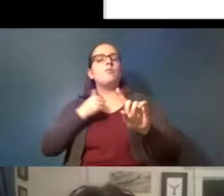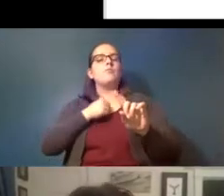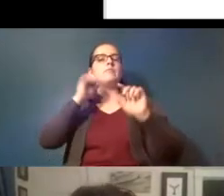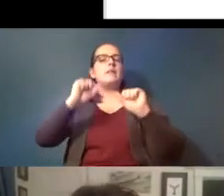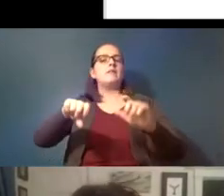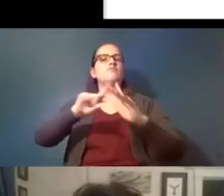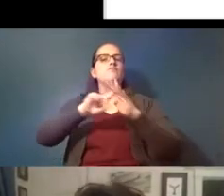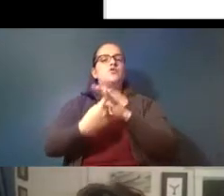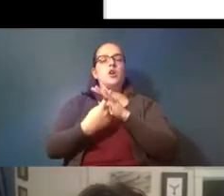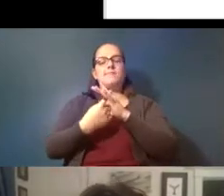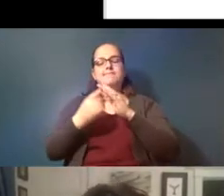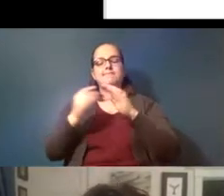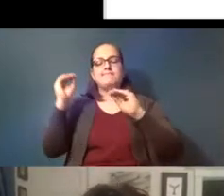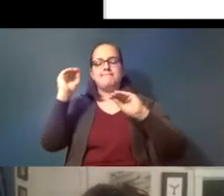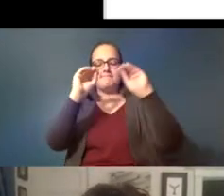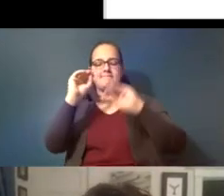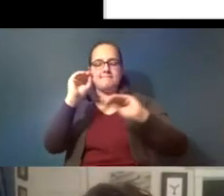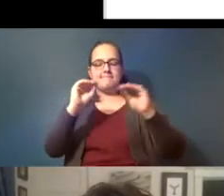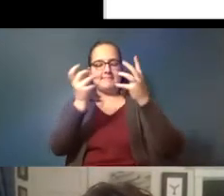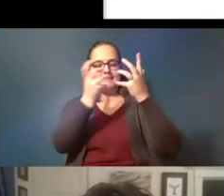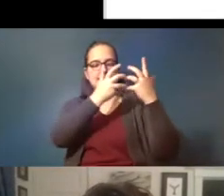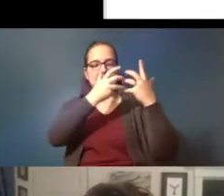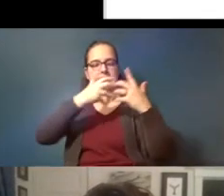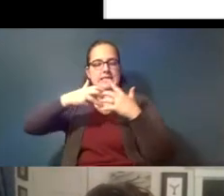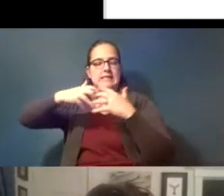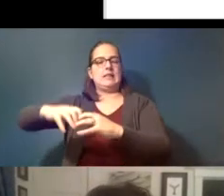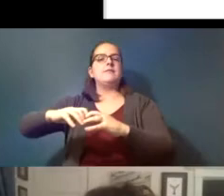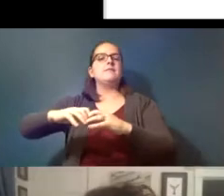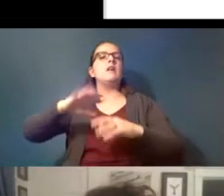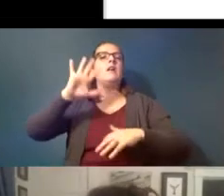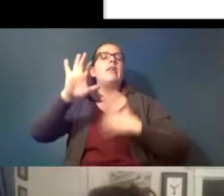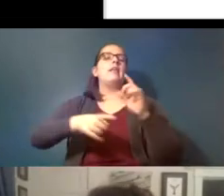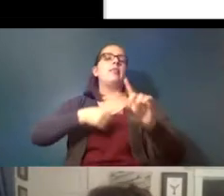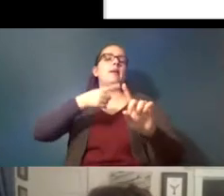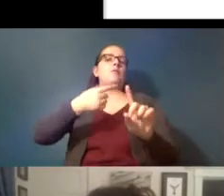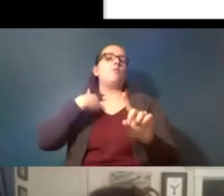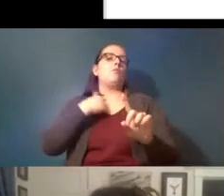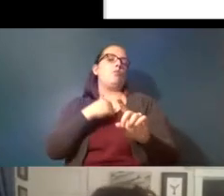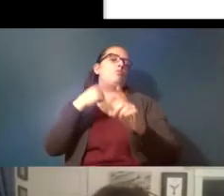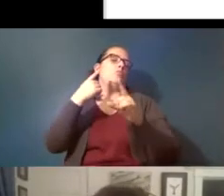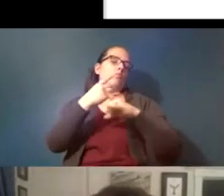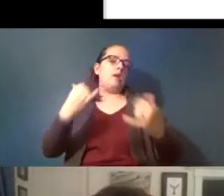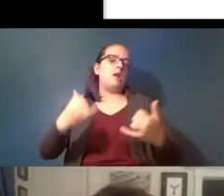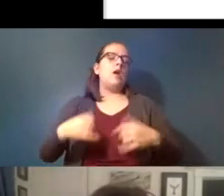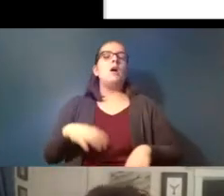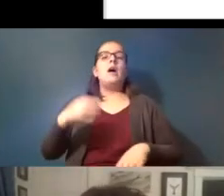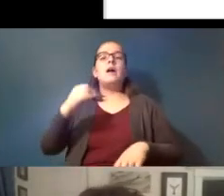pieces in place to get there and so that's the point we're at now and really needs not just in